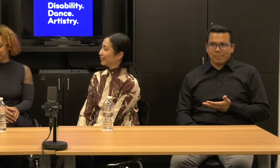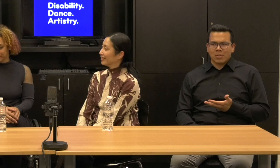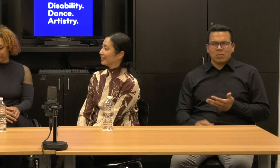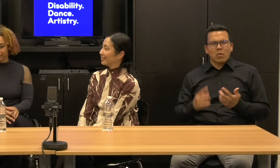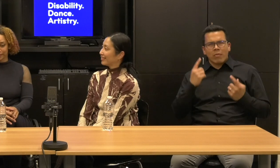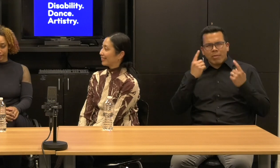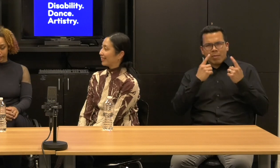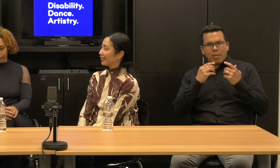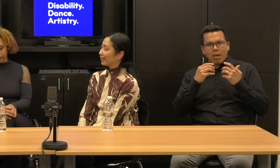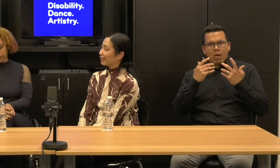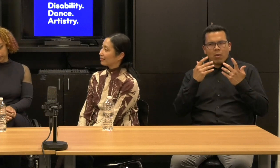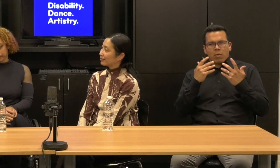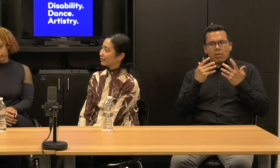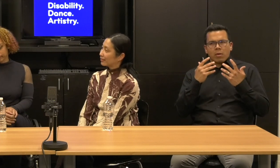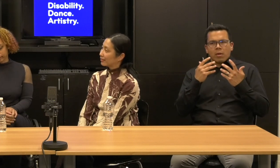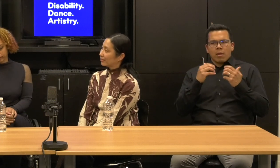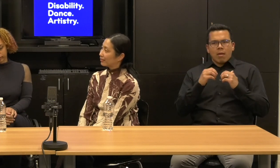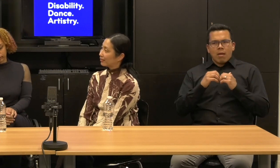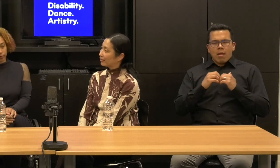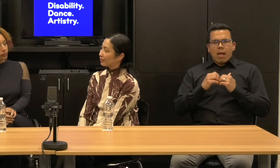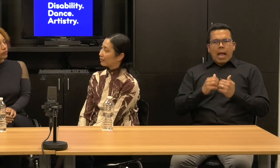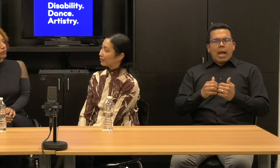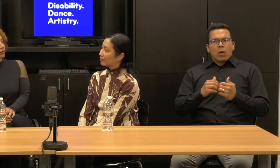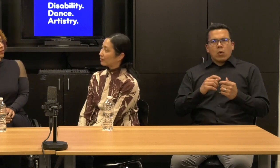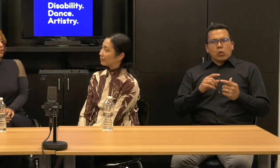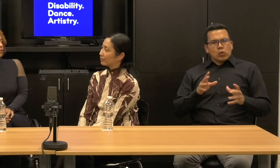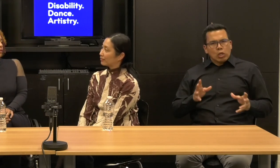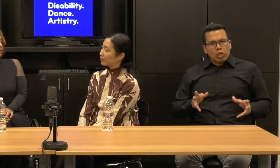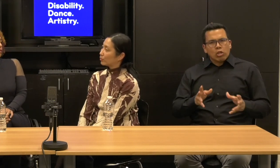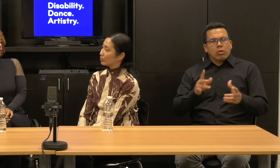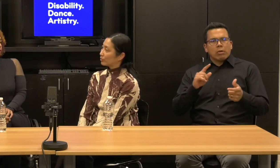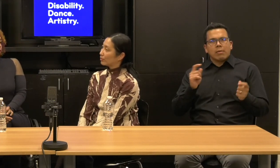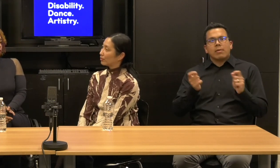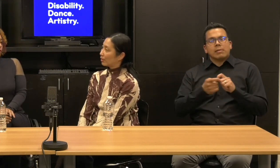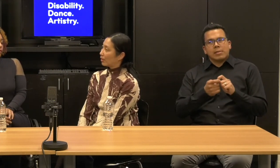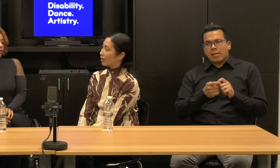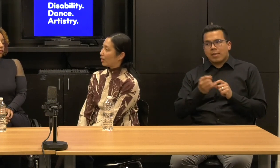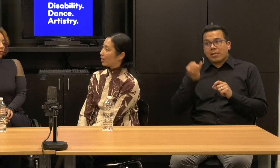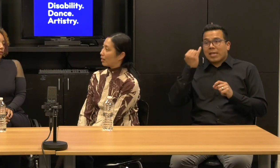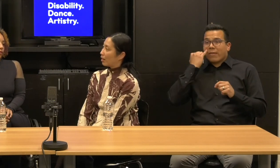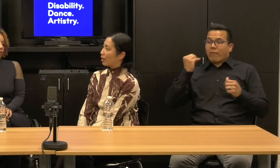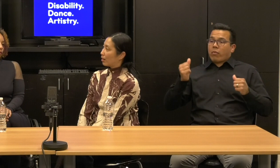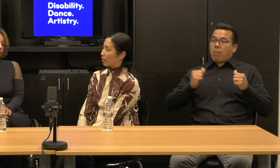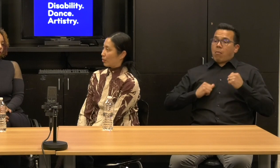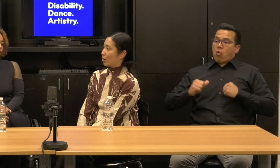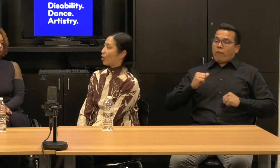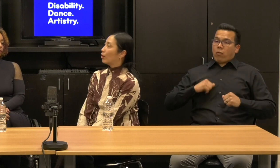How do you just get to a point, as you say, where the, the artistry produces novel forms